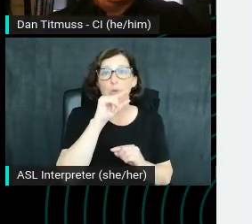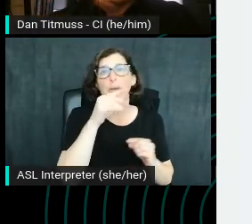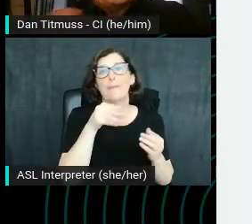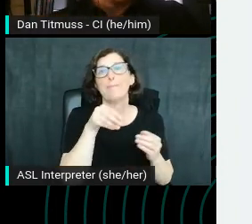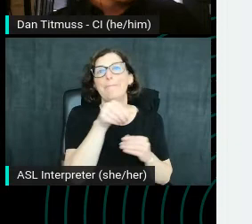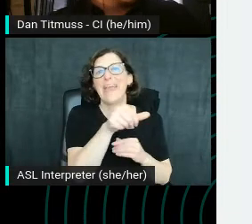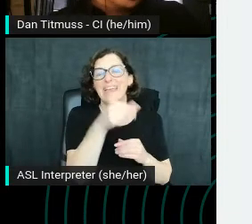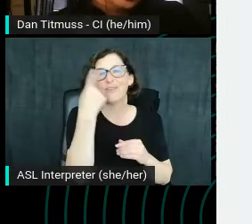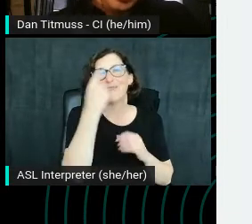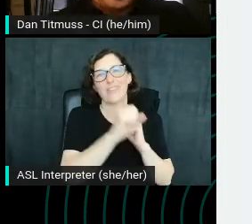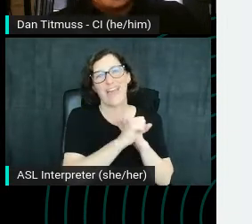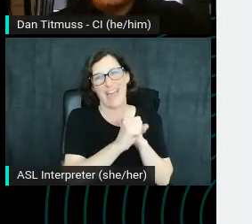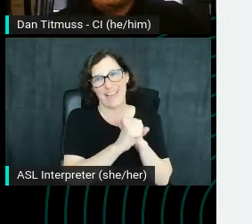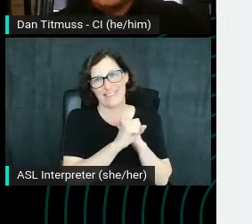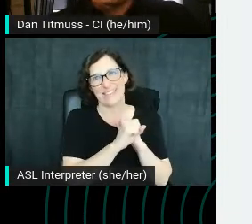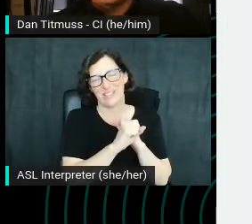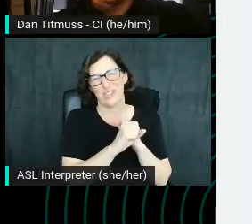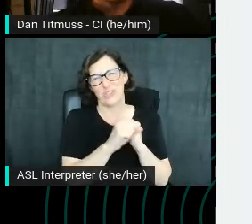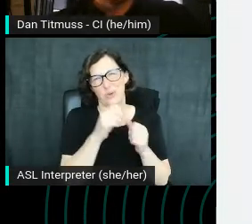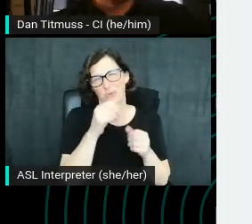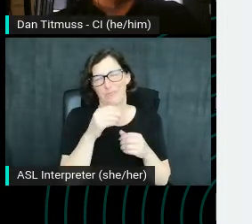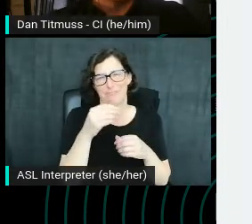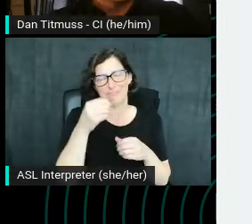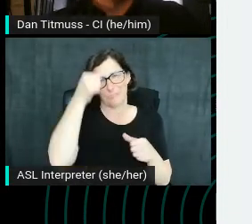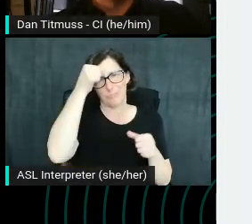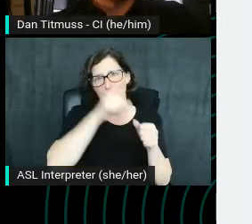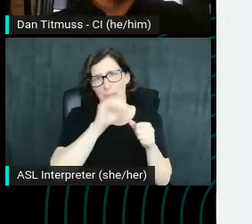So bear that in mind when you're looking at stuff, you know, you can also use Google Trends as well.